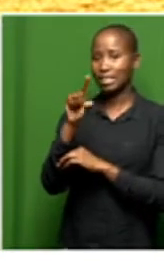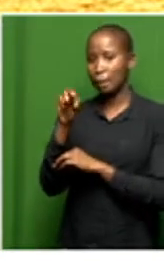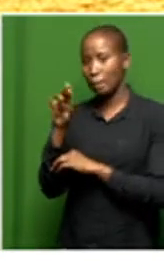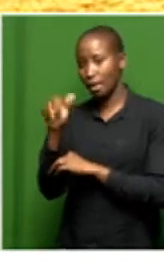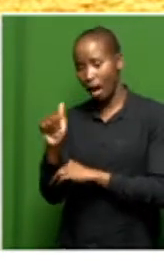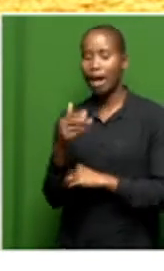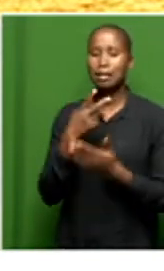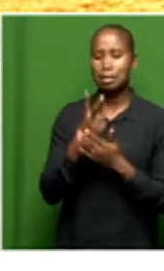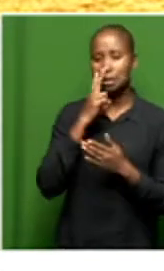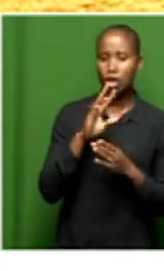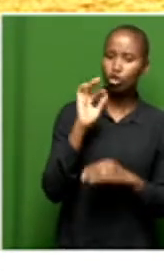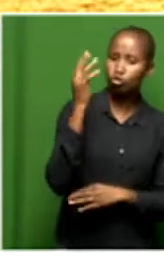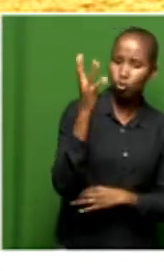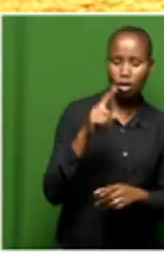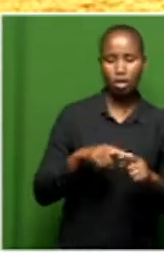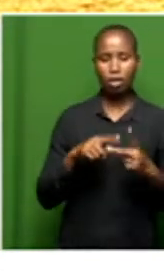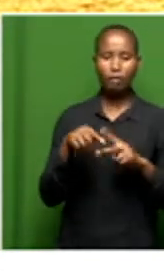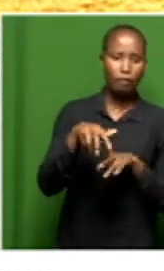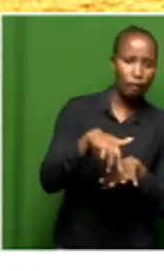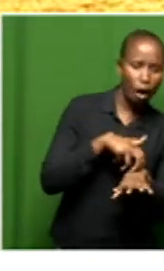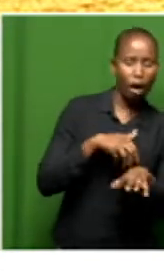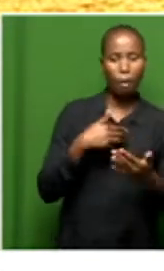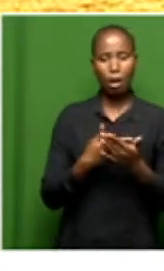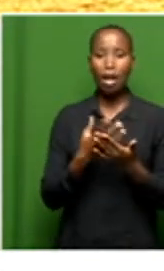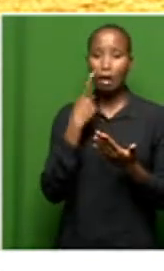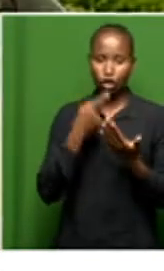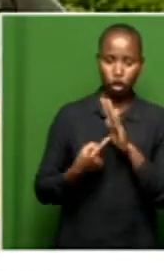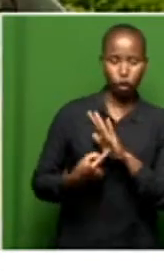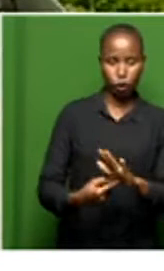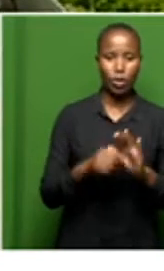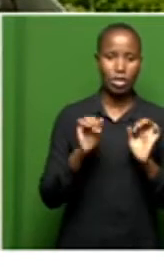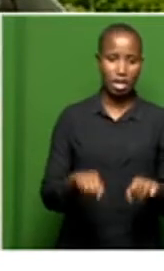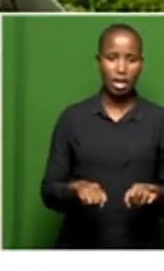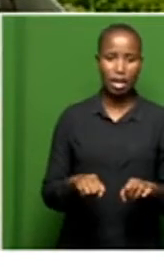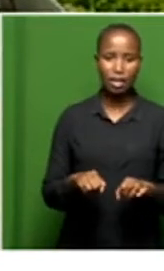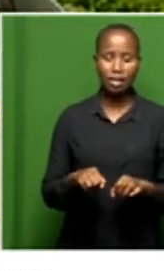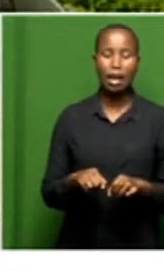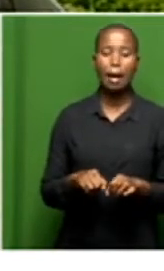that's really the bigger picture that we wanted to showcase. But, I think mostly our farm